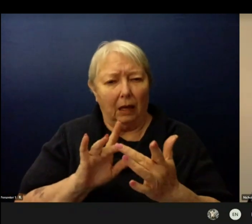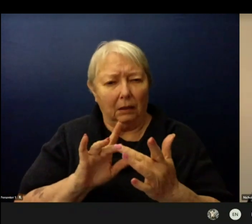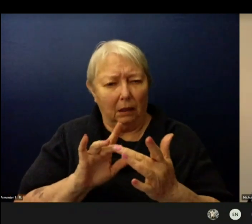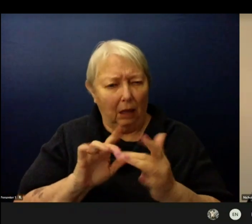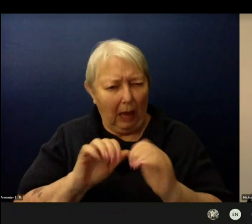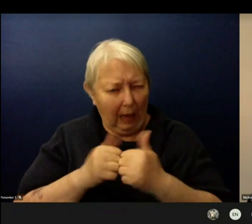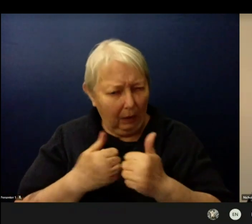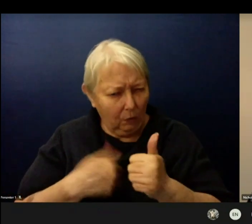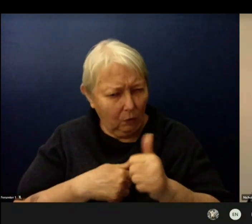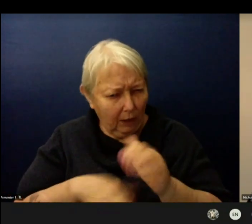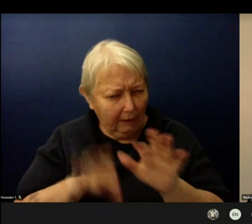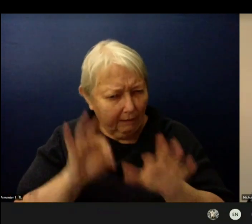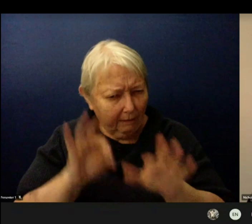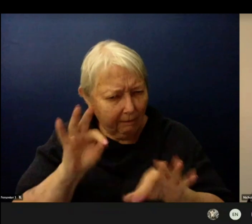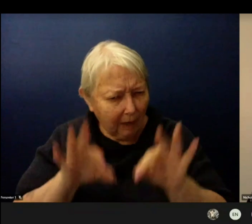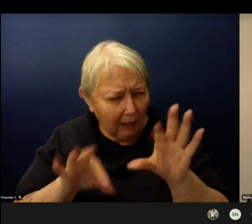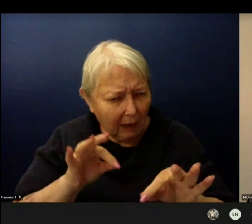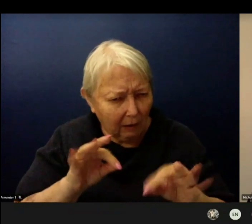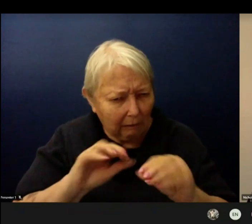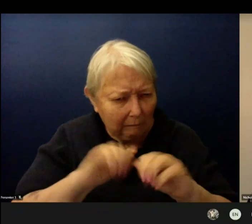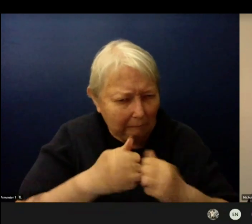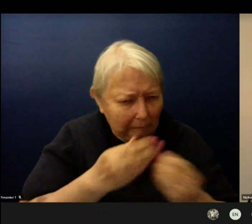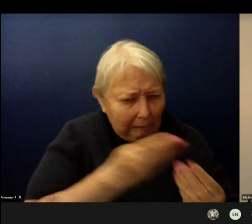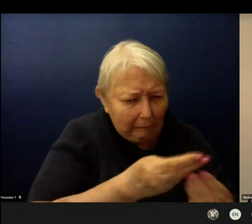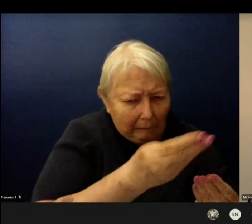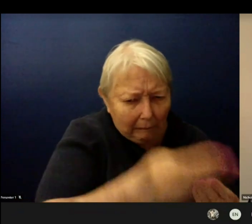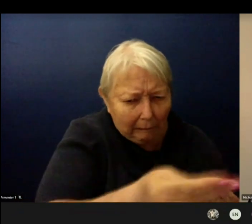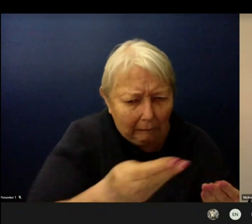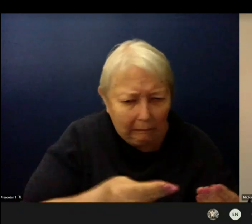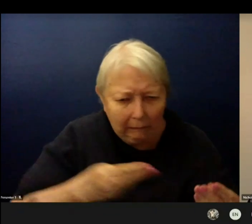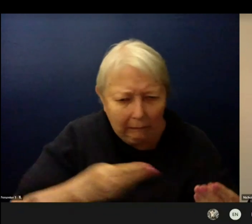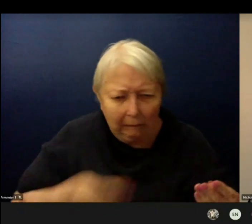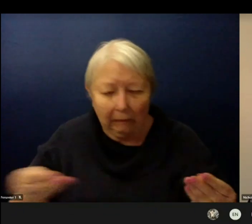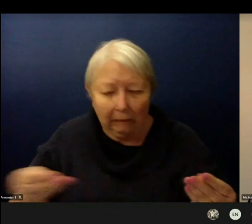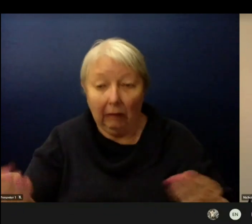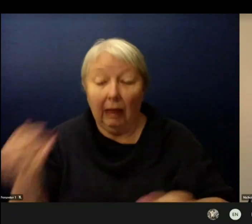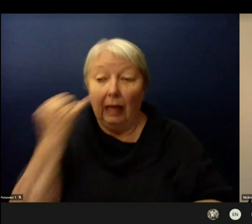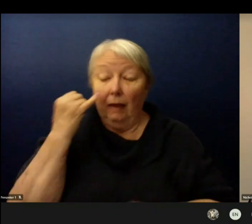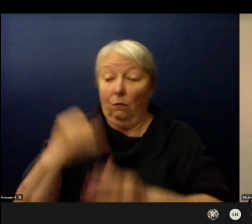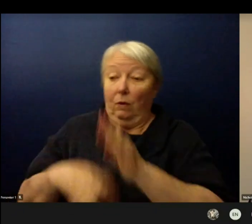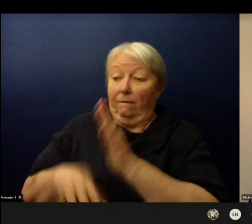for responding to a confirmed case of COVID will follow the existing protocols.